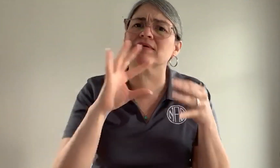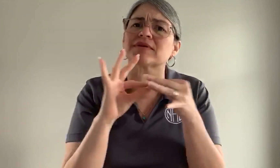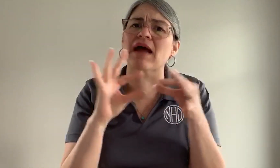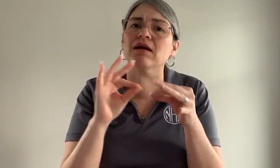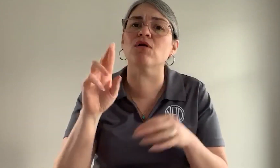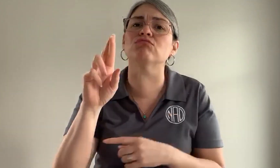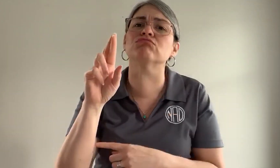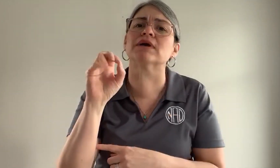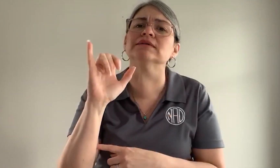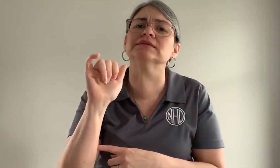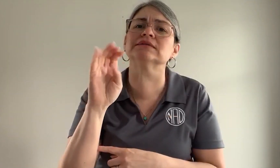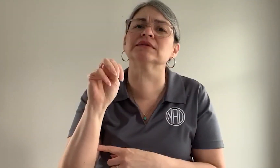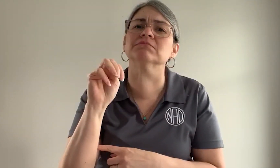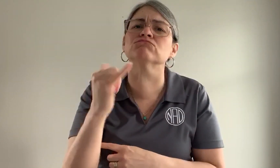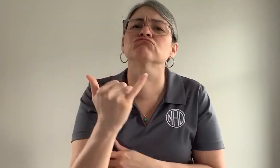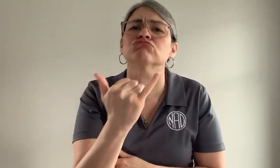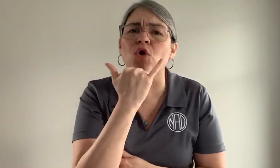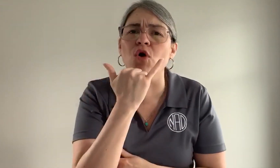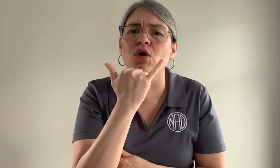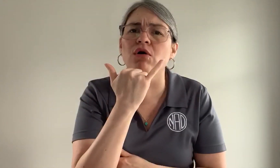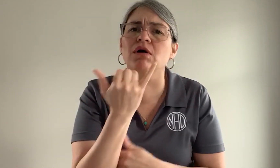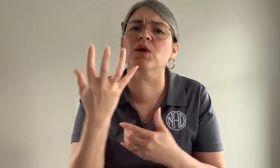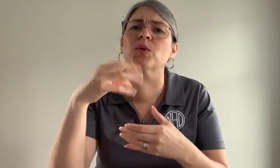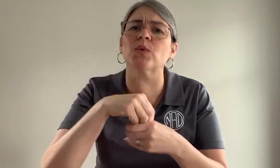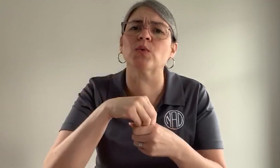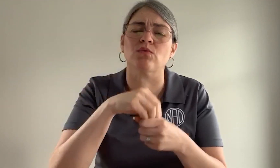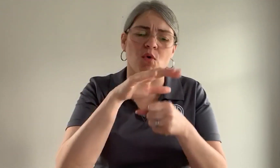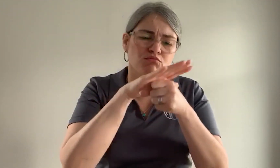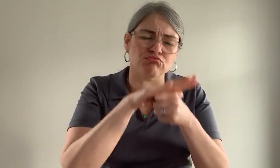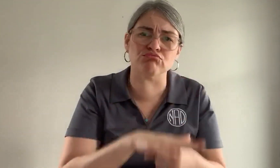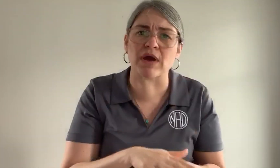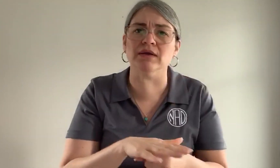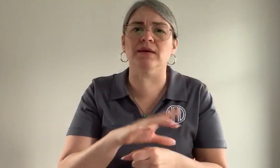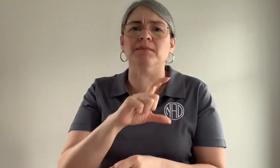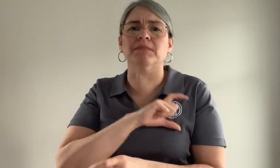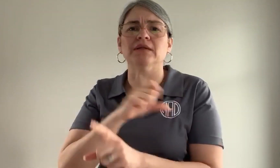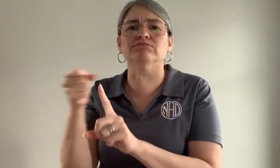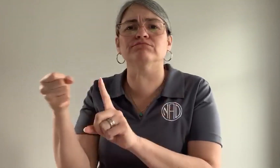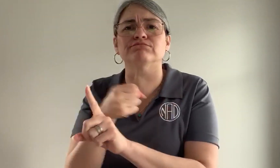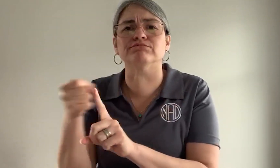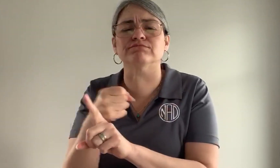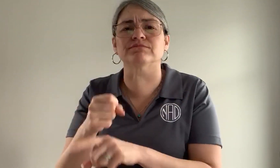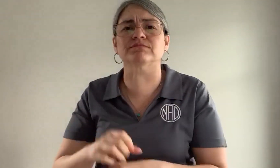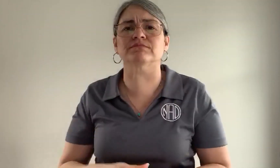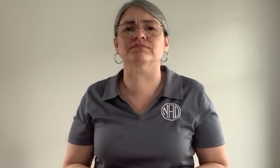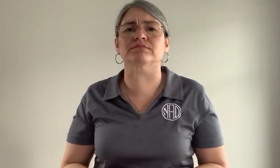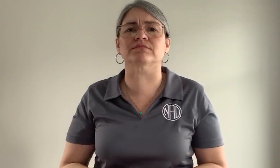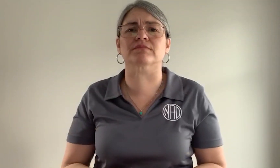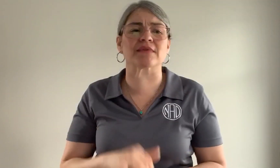in condemning deep-rooted racism, systemic violence, and police brutality against Black individuals.